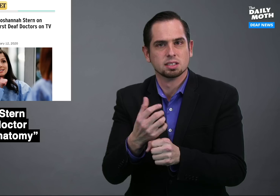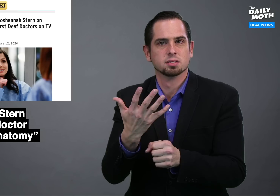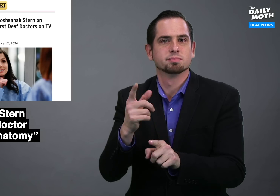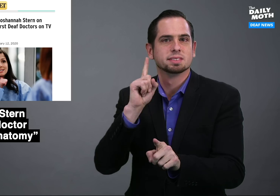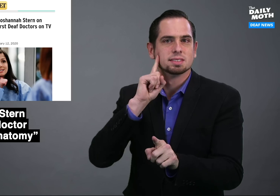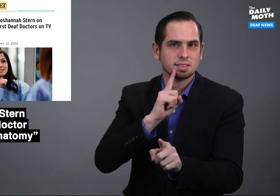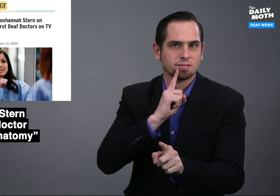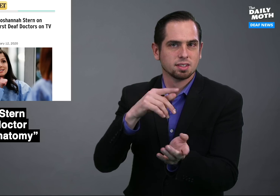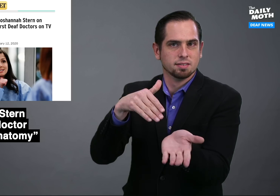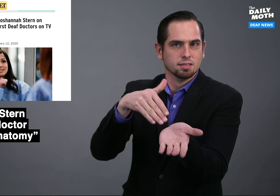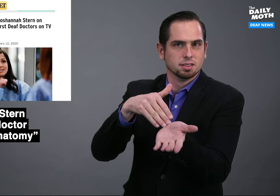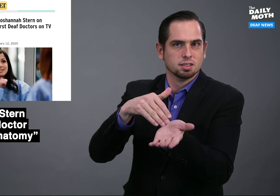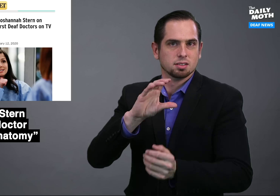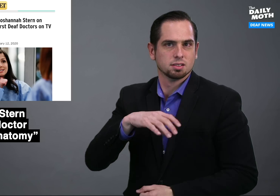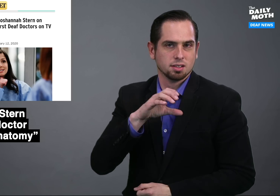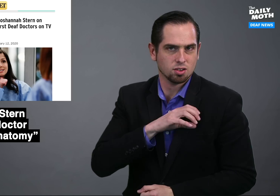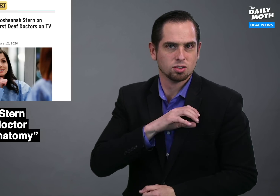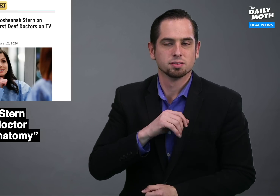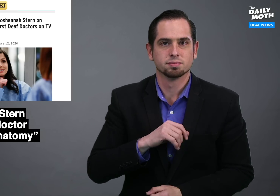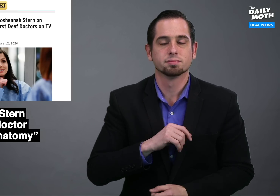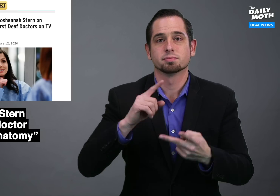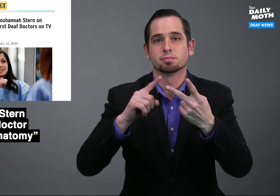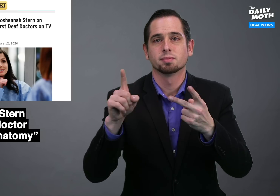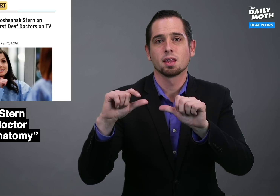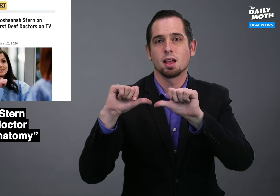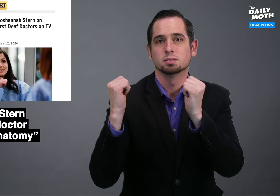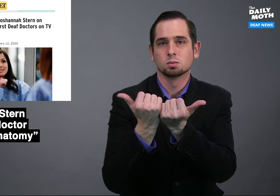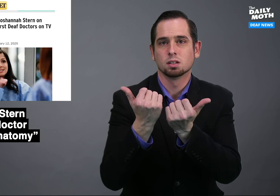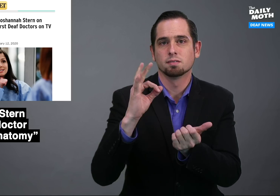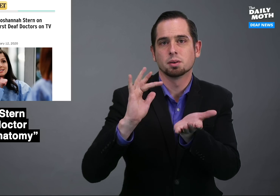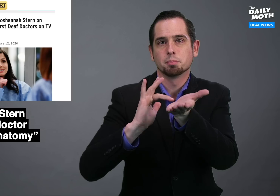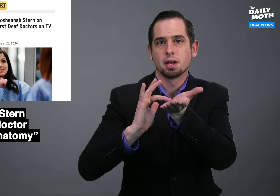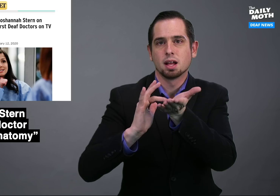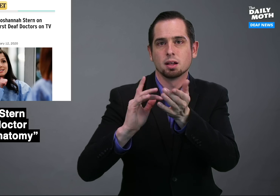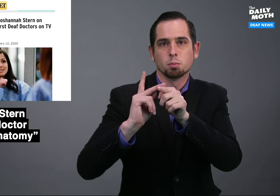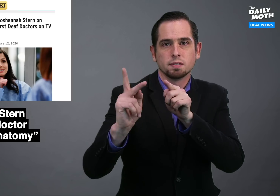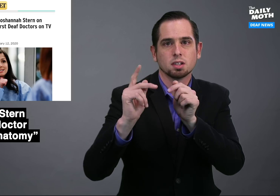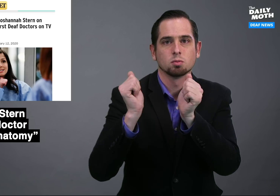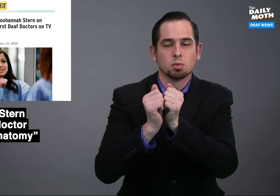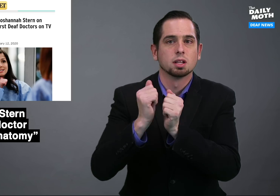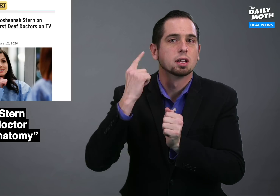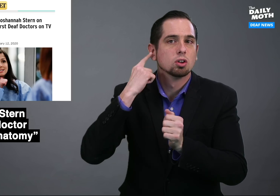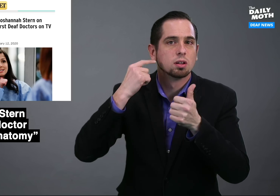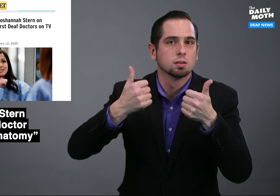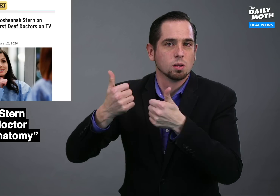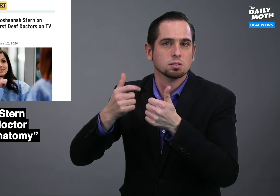a deaf physician character." The Association of Medical Professionals with Hearing